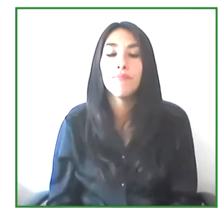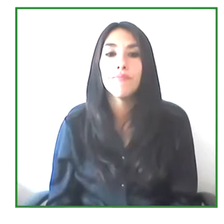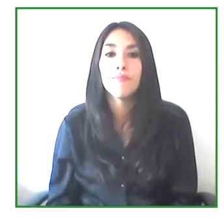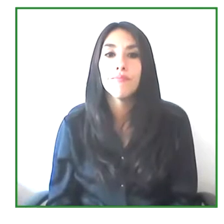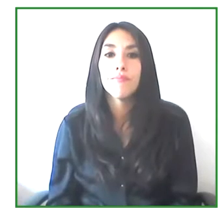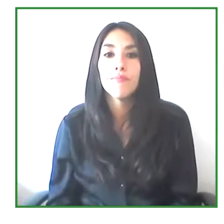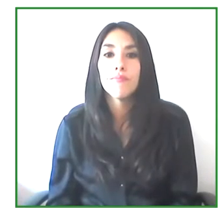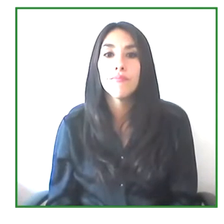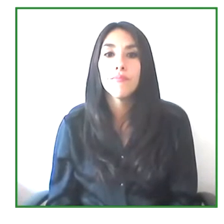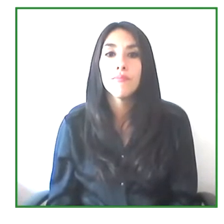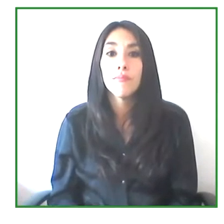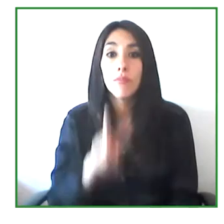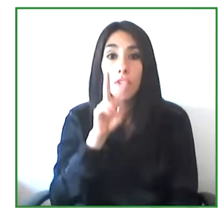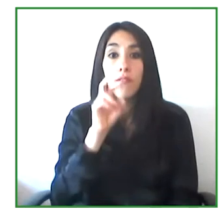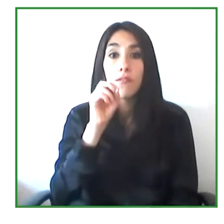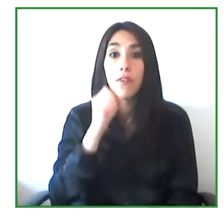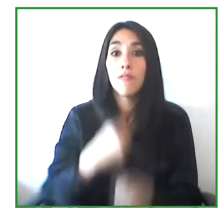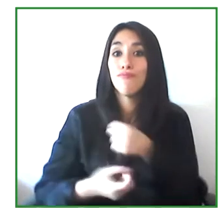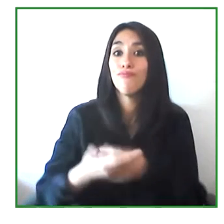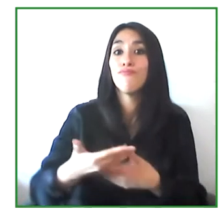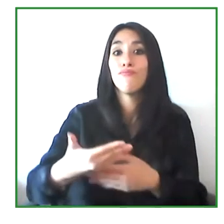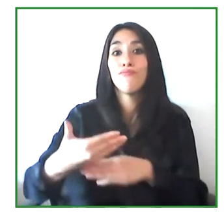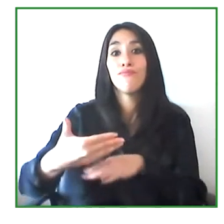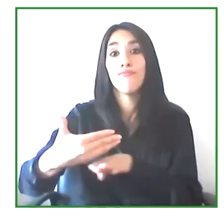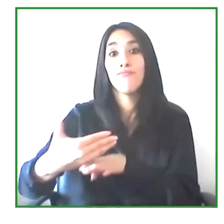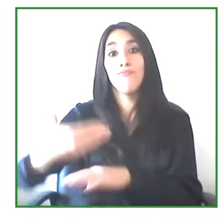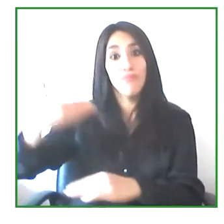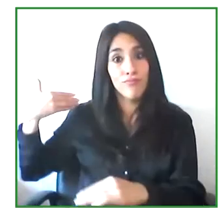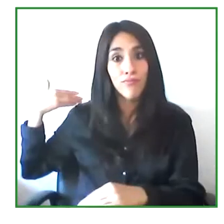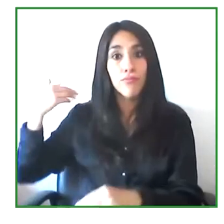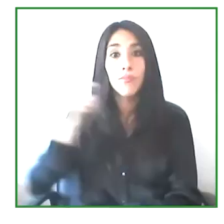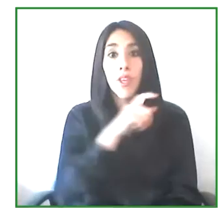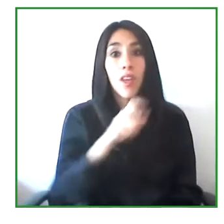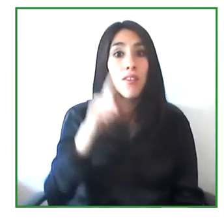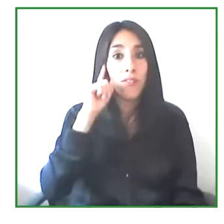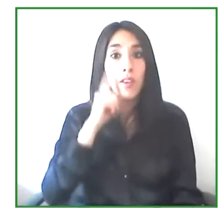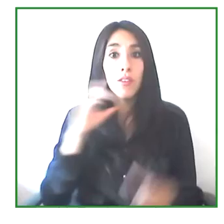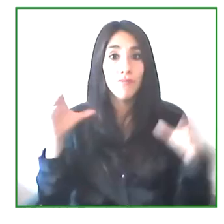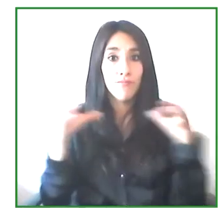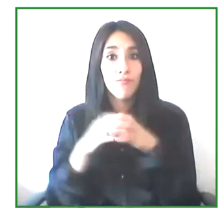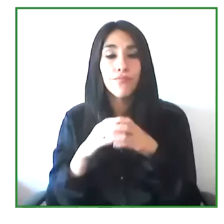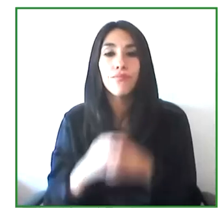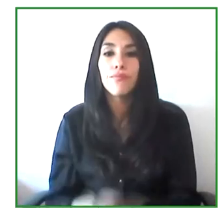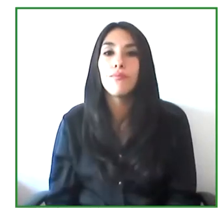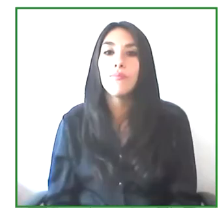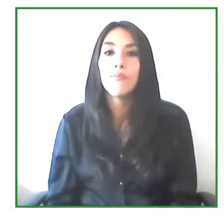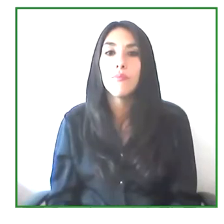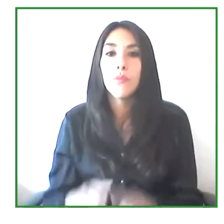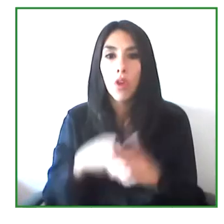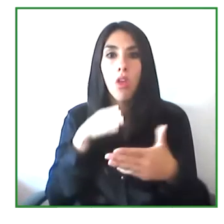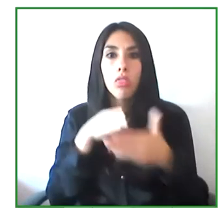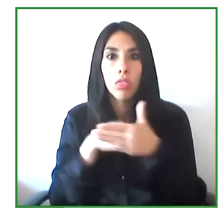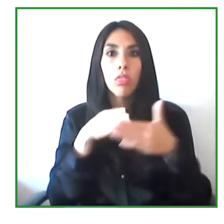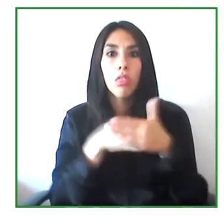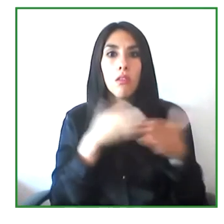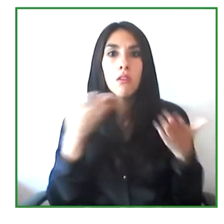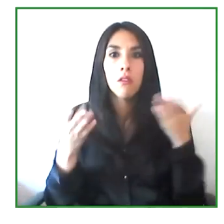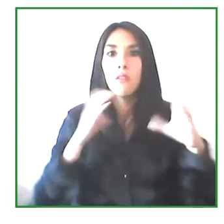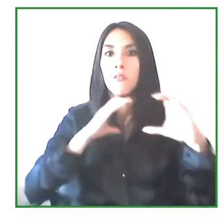20 years ago. The. Deaf community faced several barriers in terms of communication,